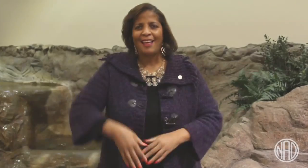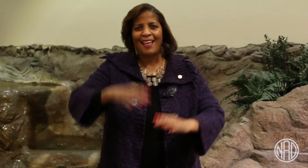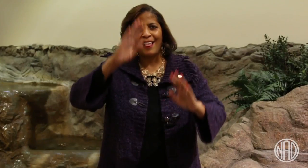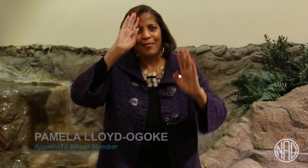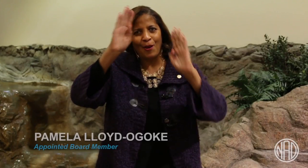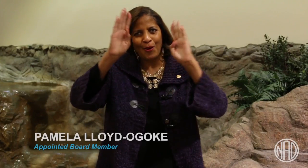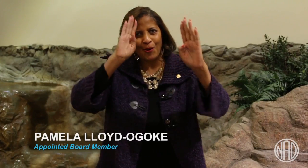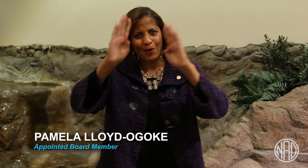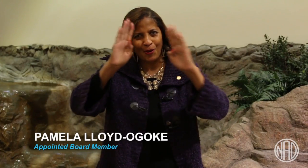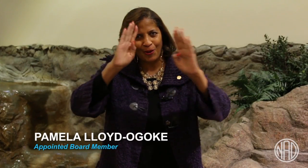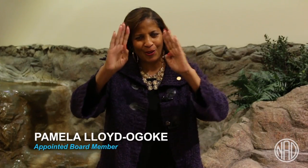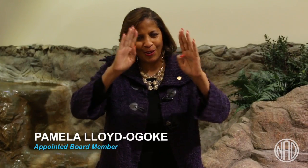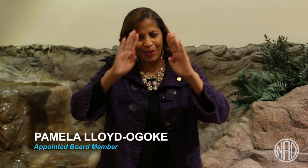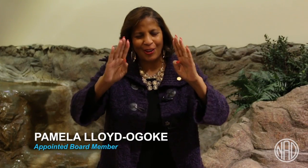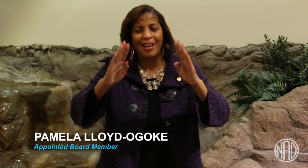Hello!